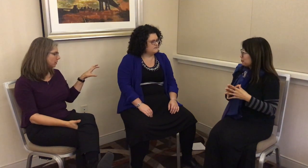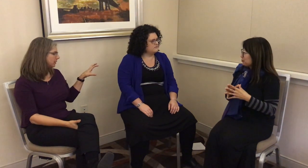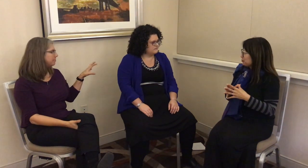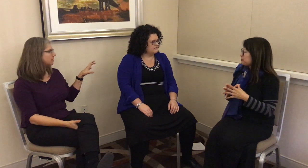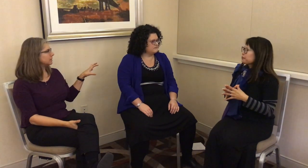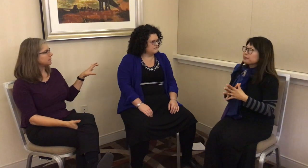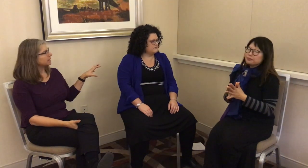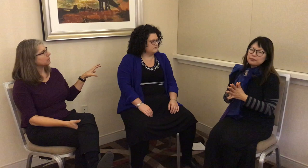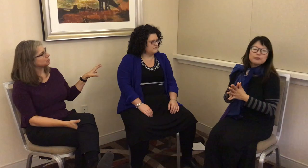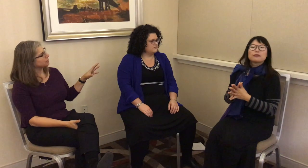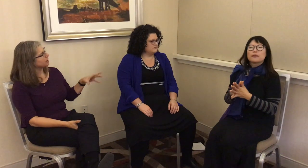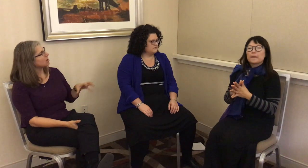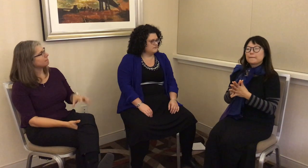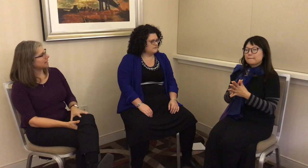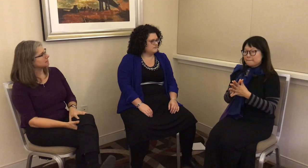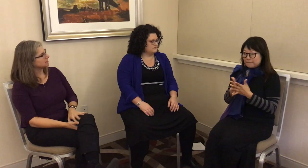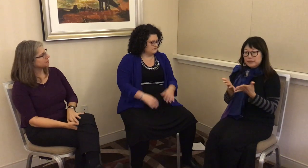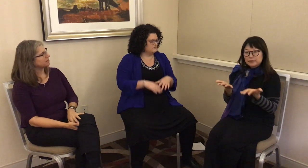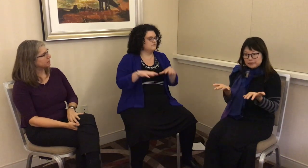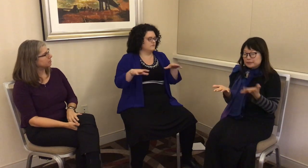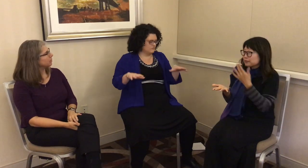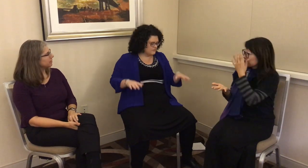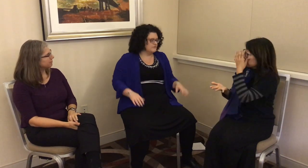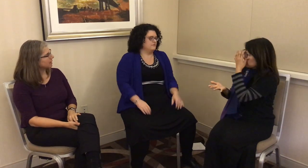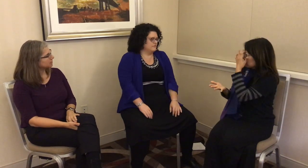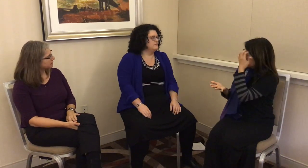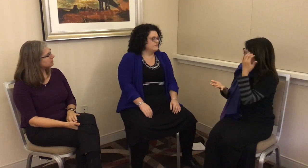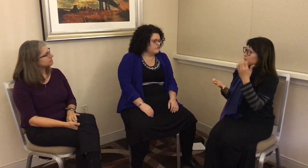the Bedouin sign language where there are masses of deaf people within families.